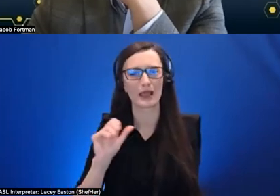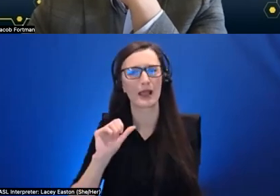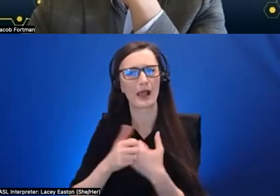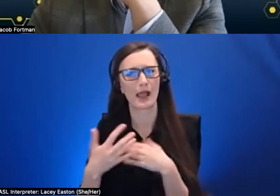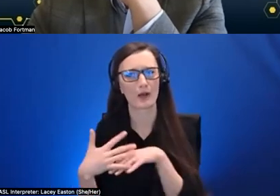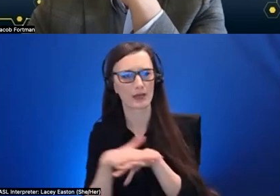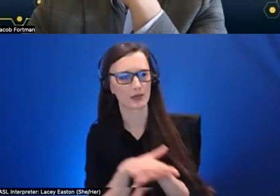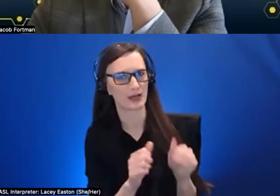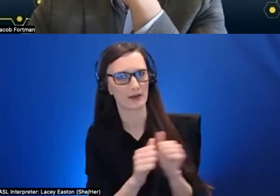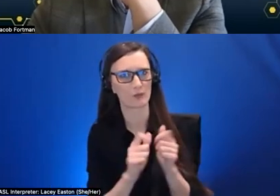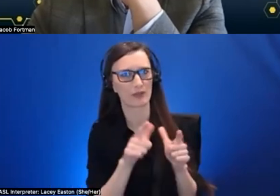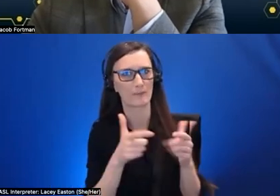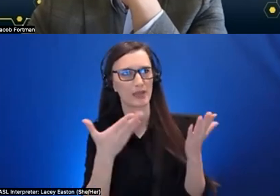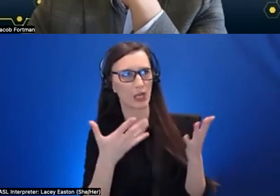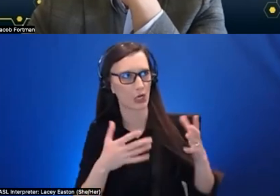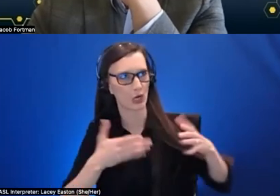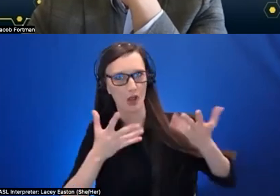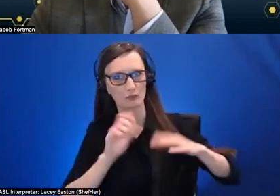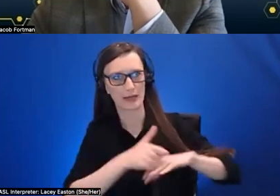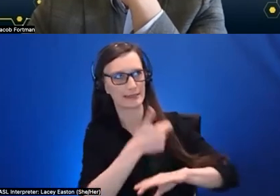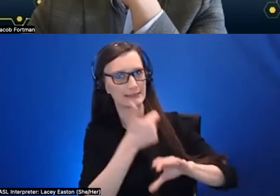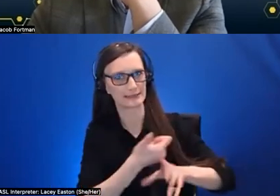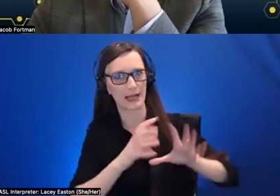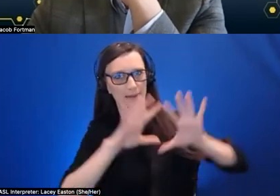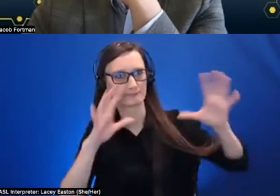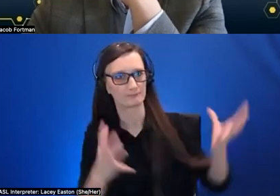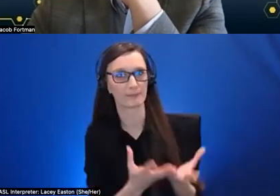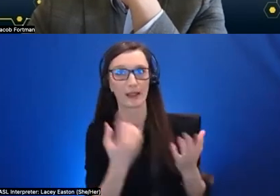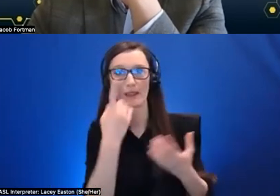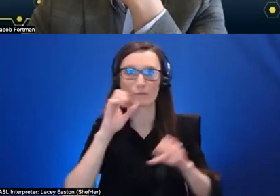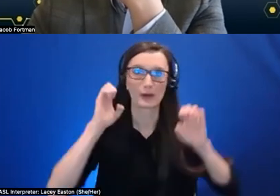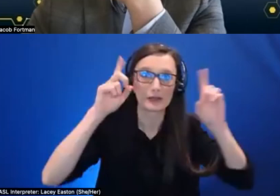for example if we want to integrate them into the education pipeline and authoring tools so